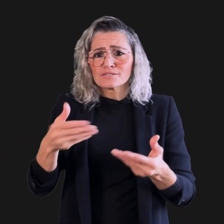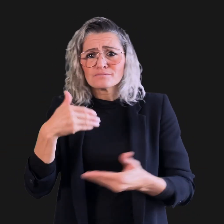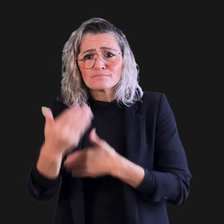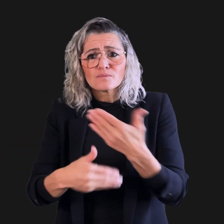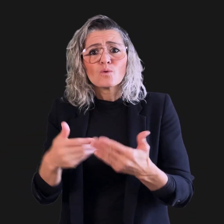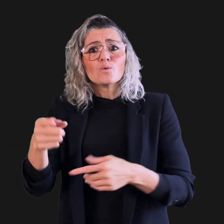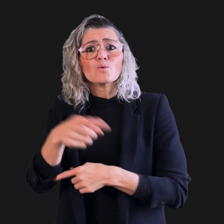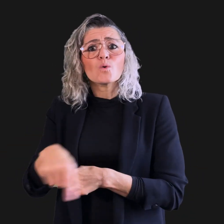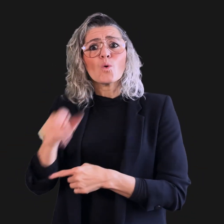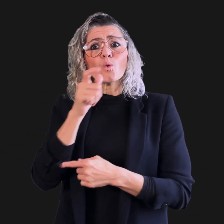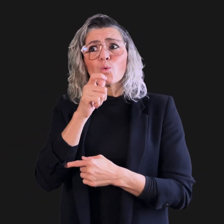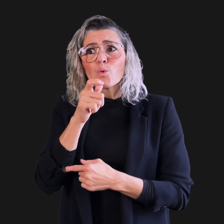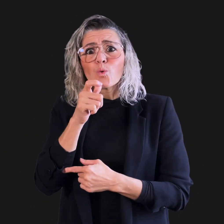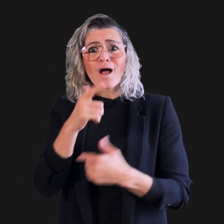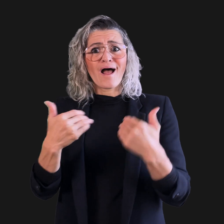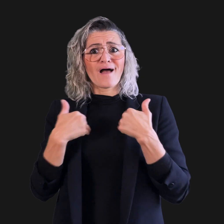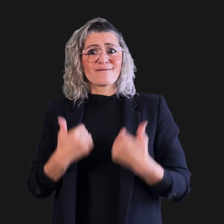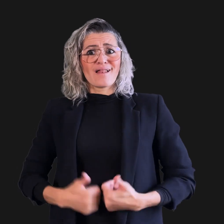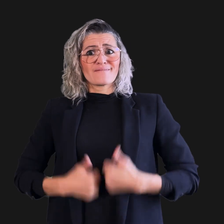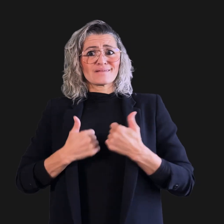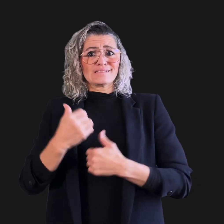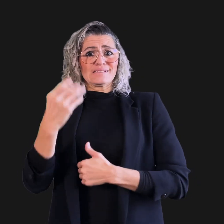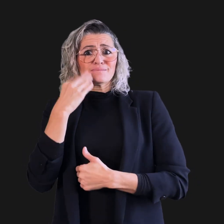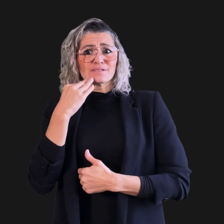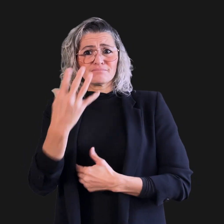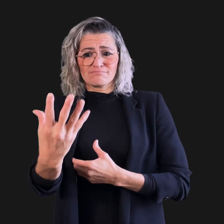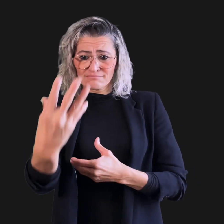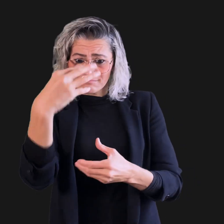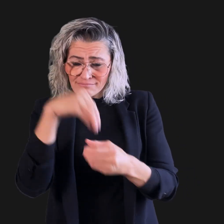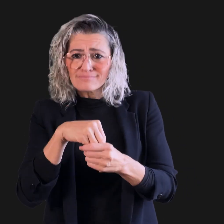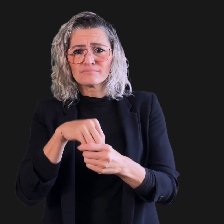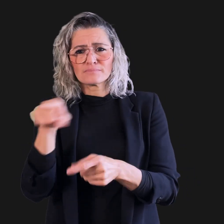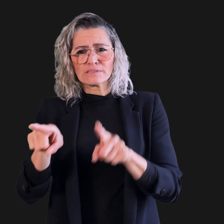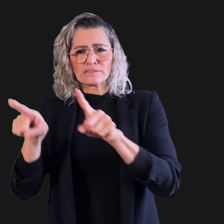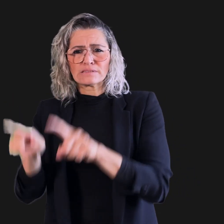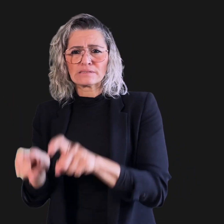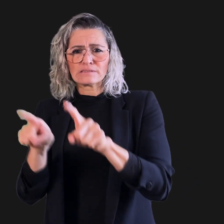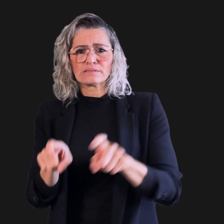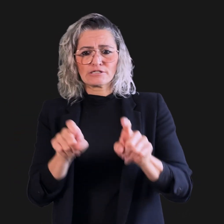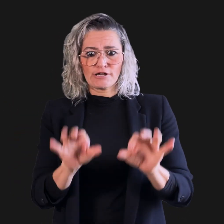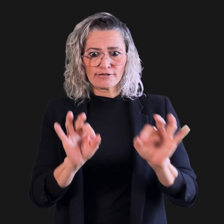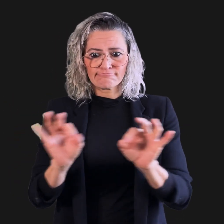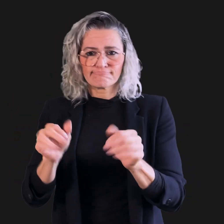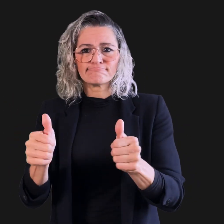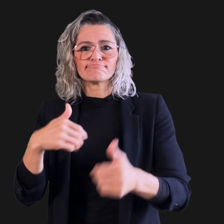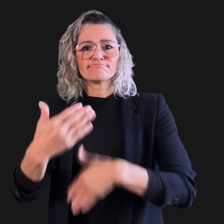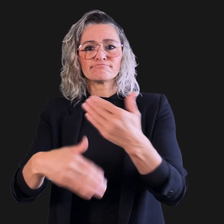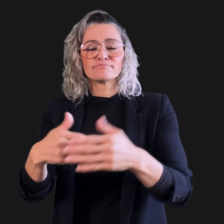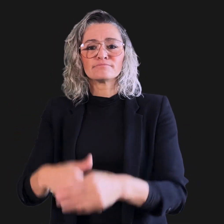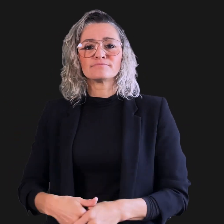for many of our modernization initiatives.